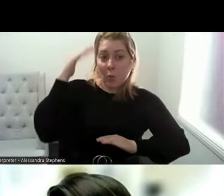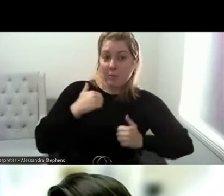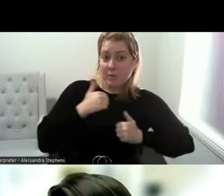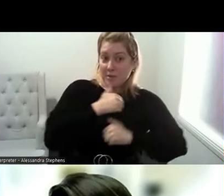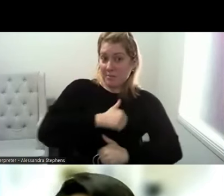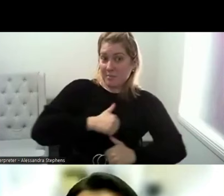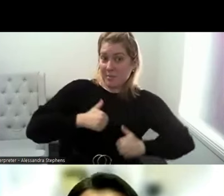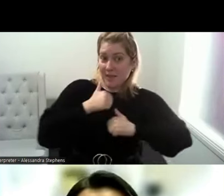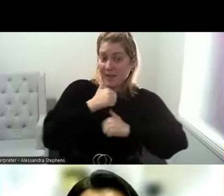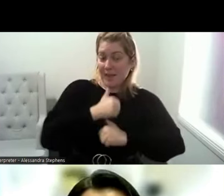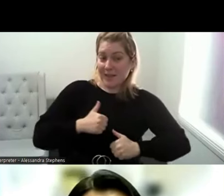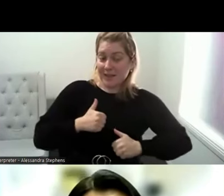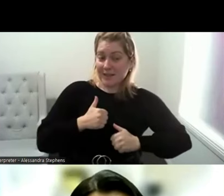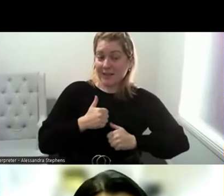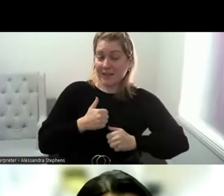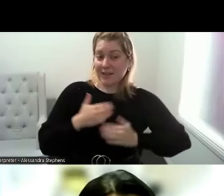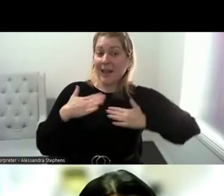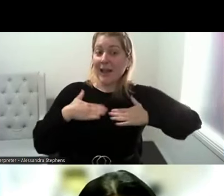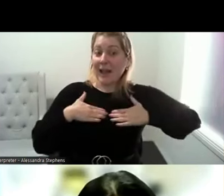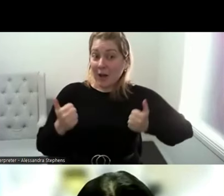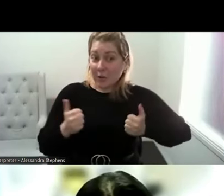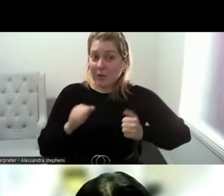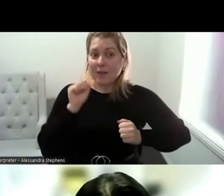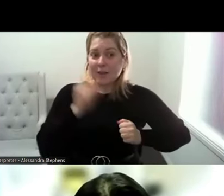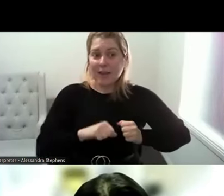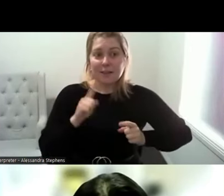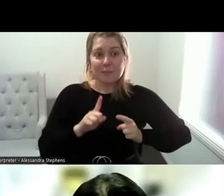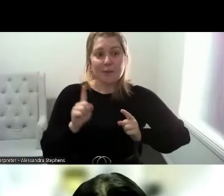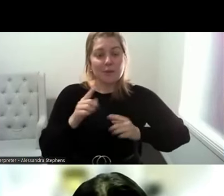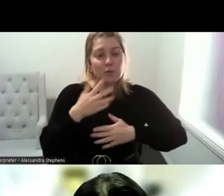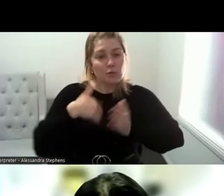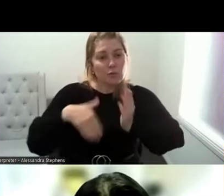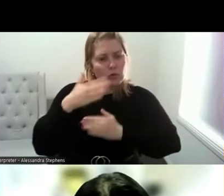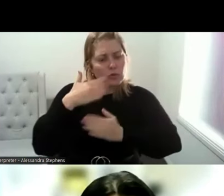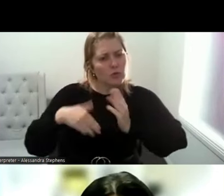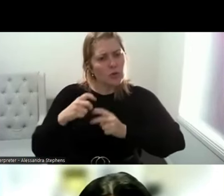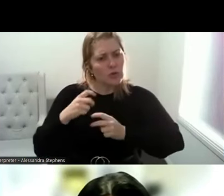a health issue but a social issue? And what are the advantages of people